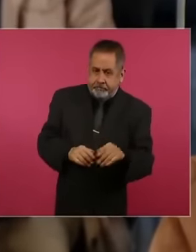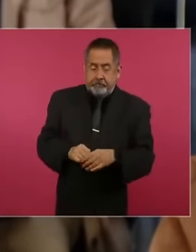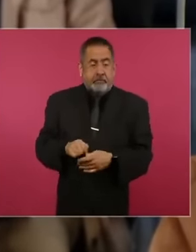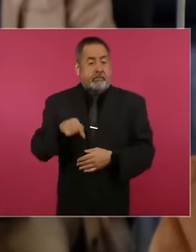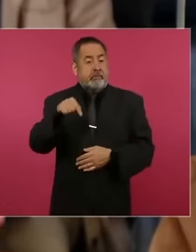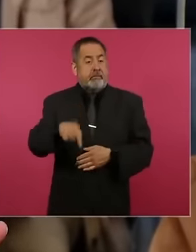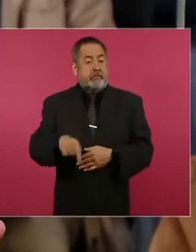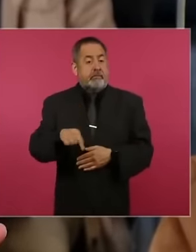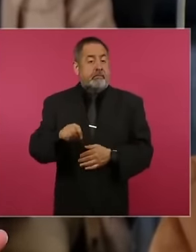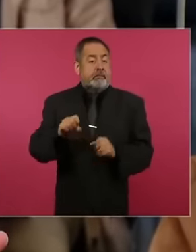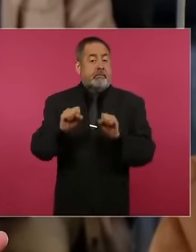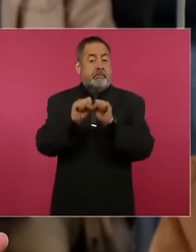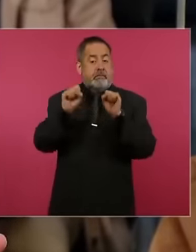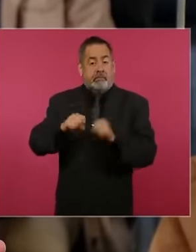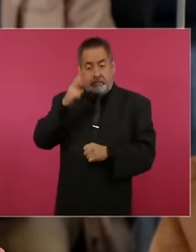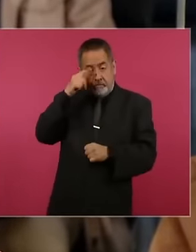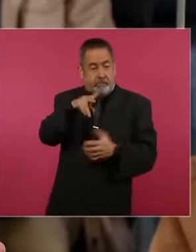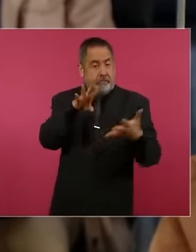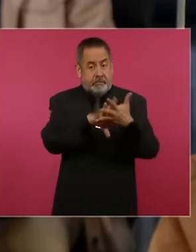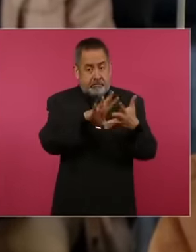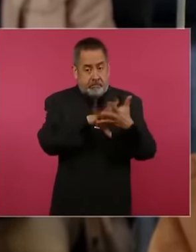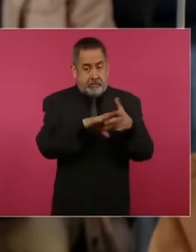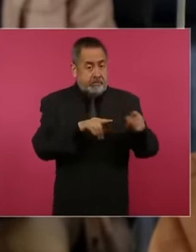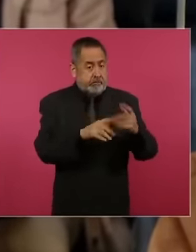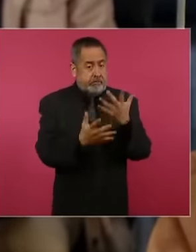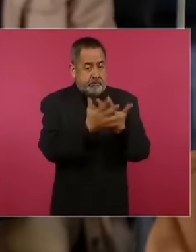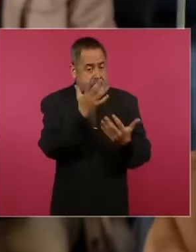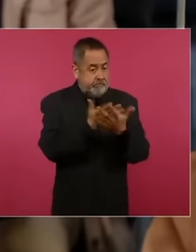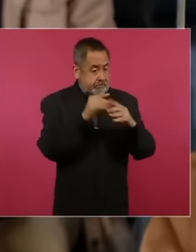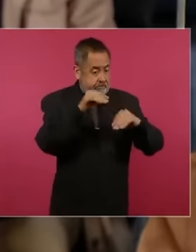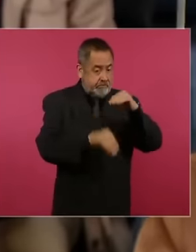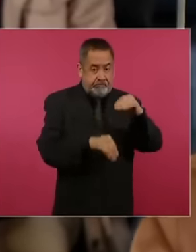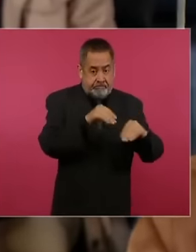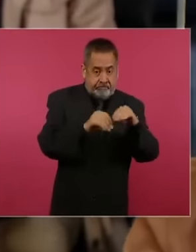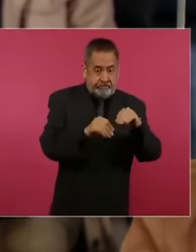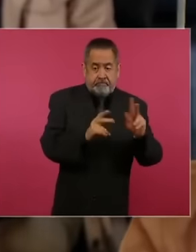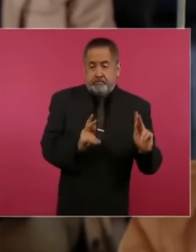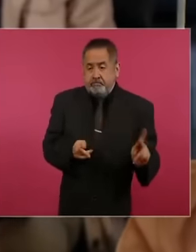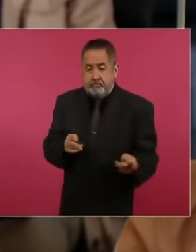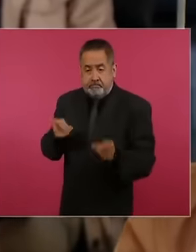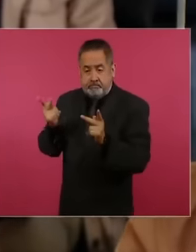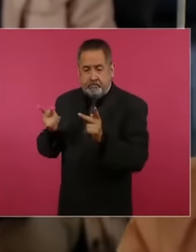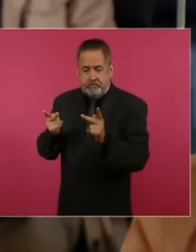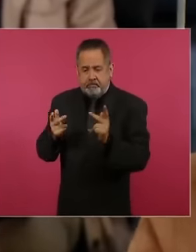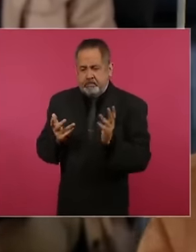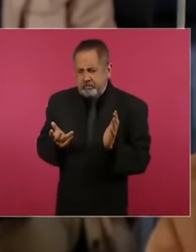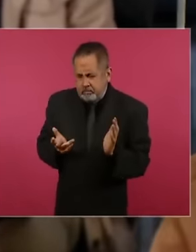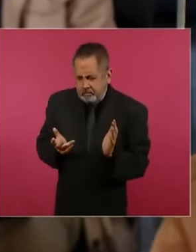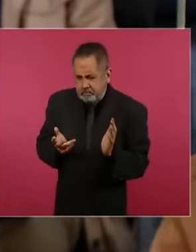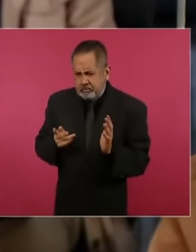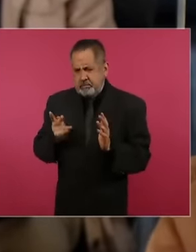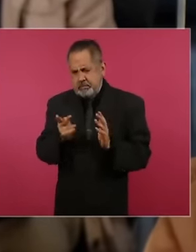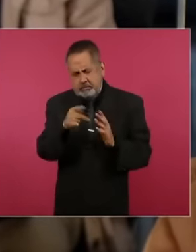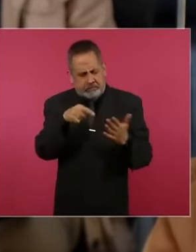that is manufacturing filters, it is one. How can one see or is there a logo that that shows that